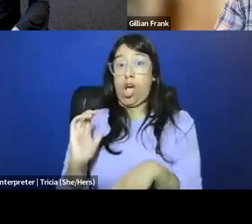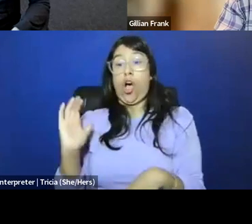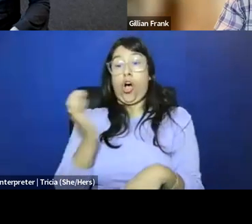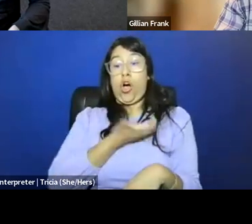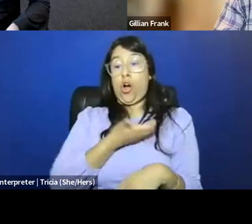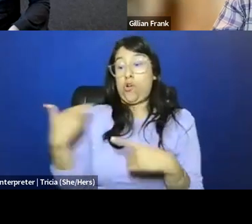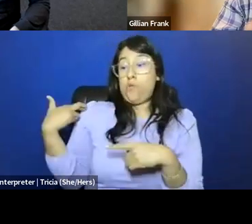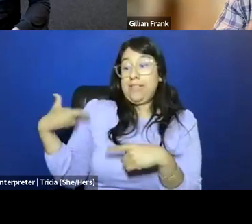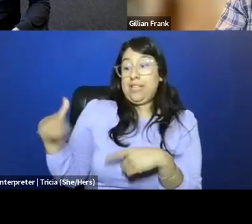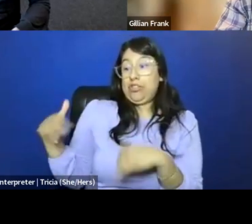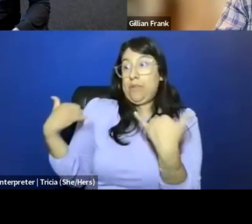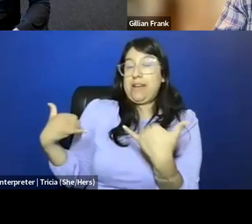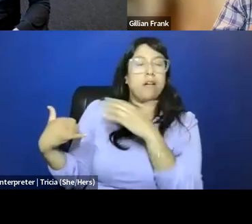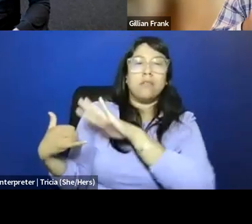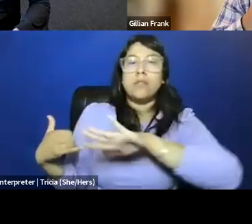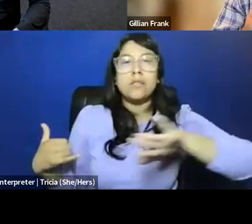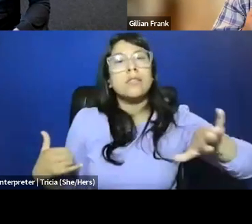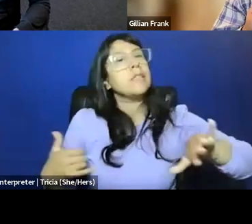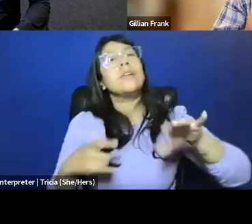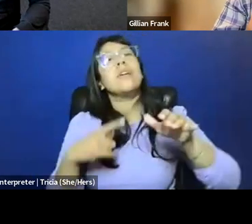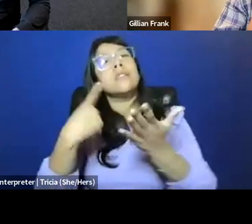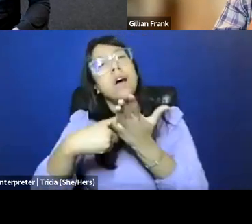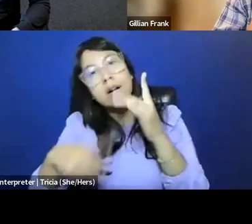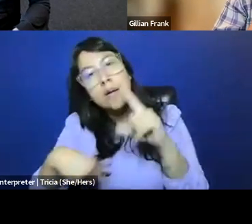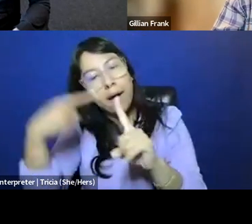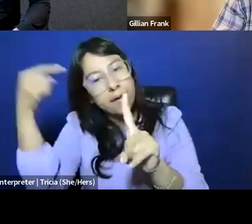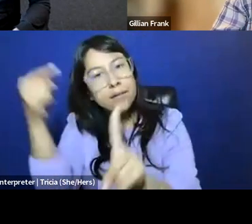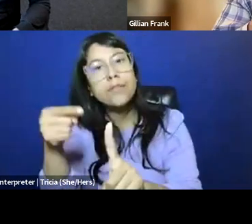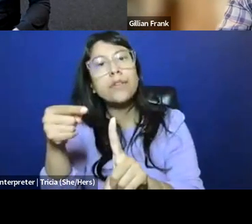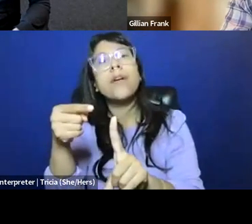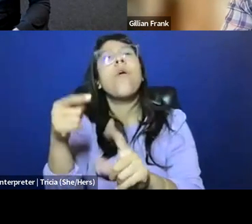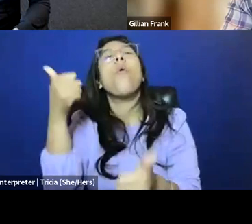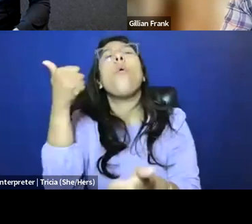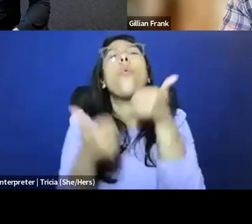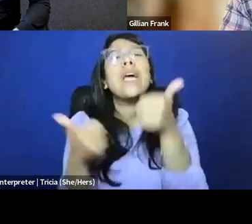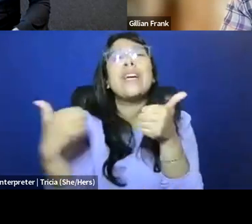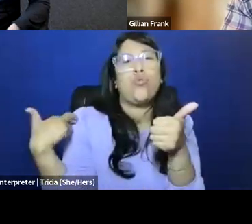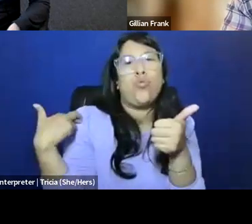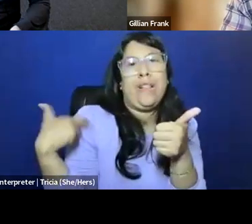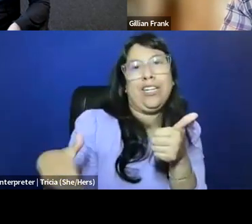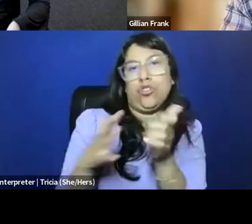are religion in this particular moment, but to move specifically to which religious interests